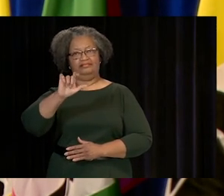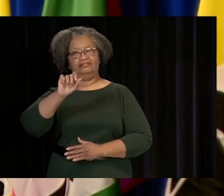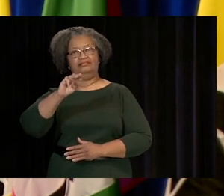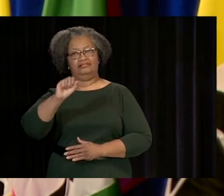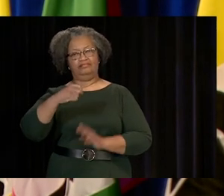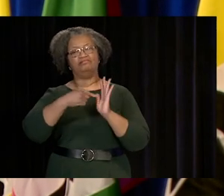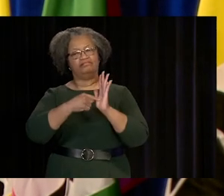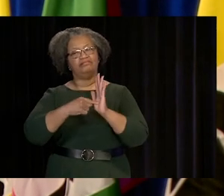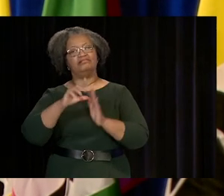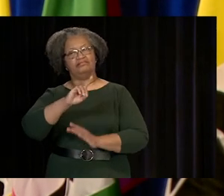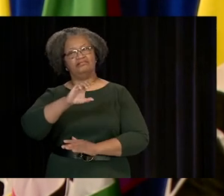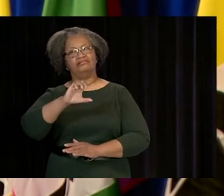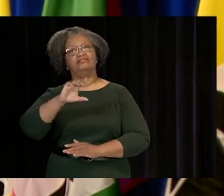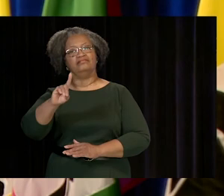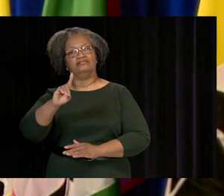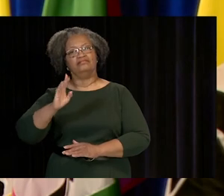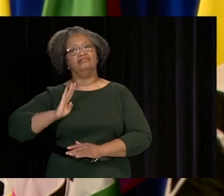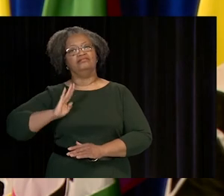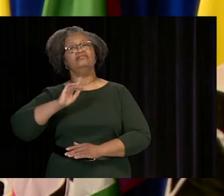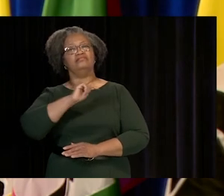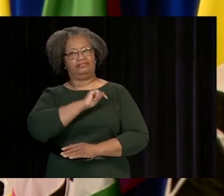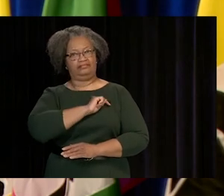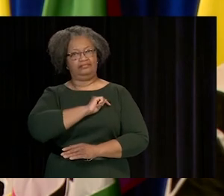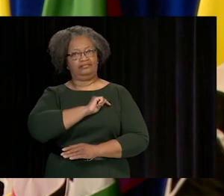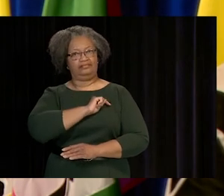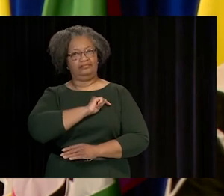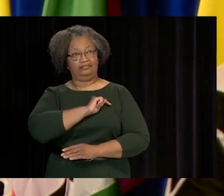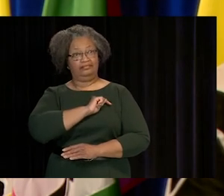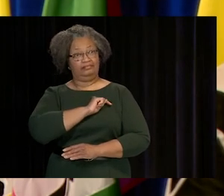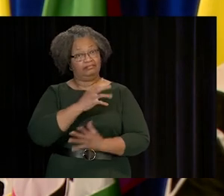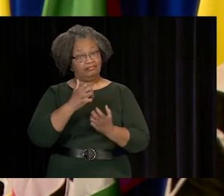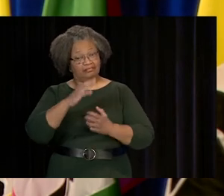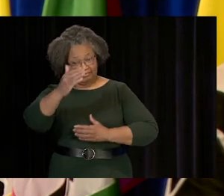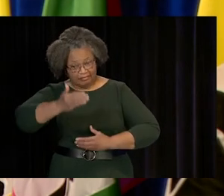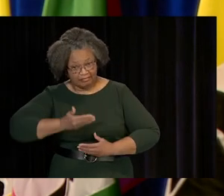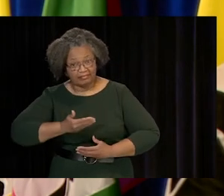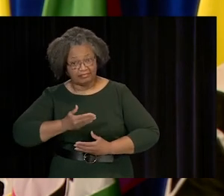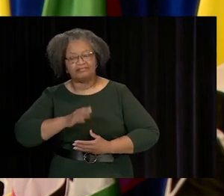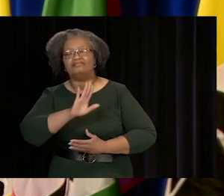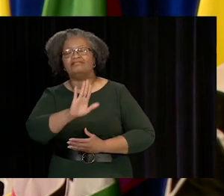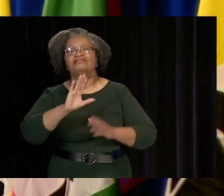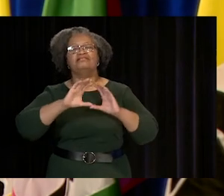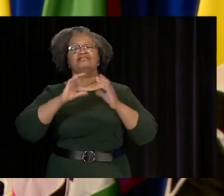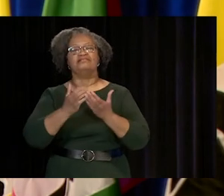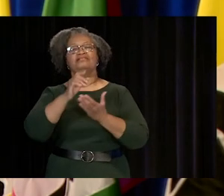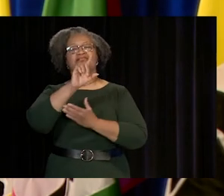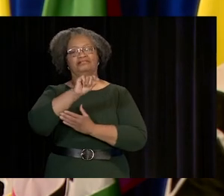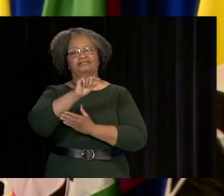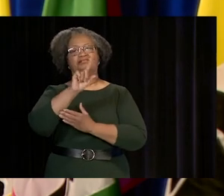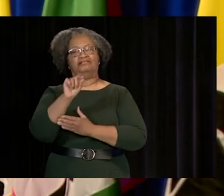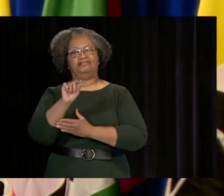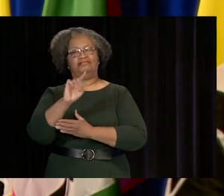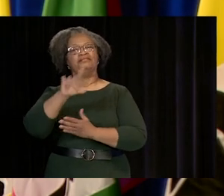OF TRUSTEES, AND I WOULD LIKE TO WELCOME YOU TO YOUR CLASS OF 2020 GRADUATION CELEBRATION.